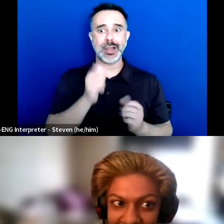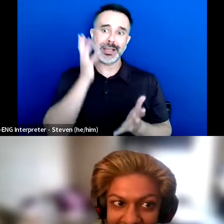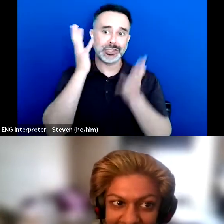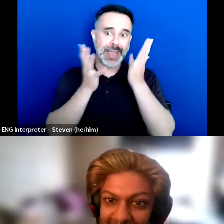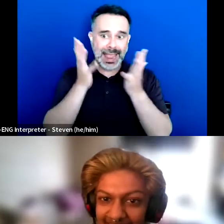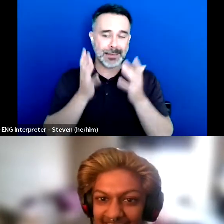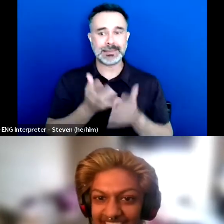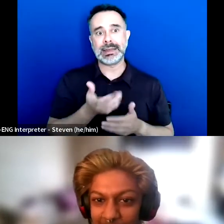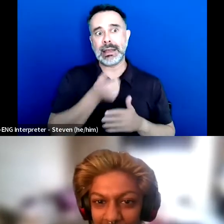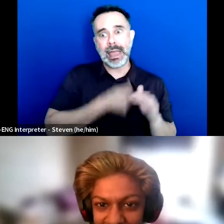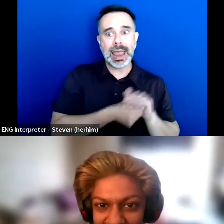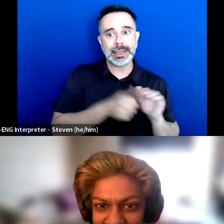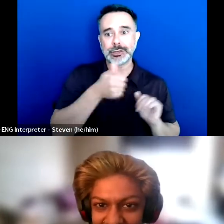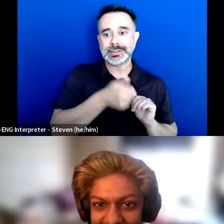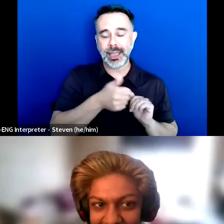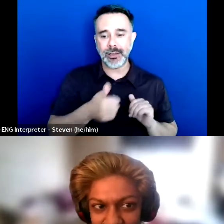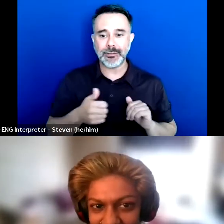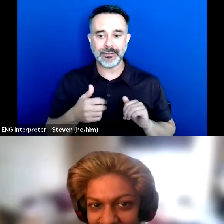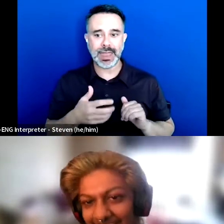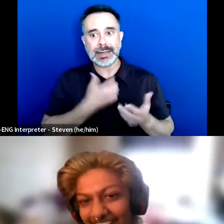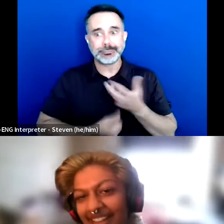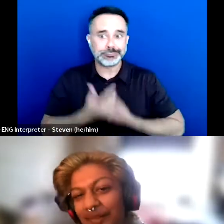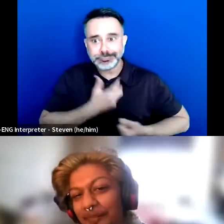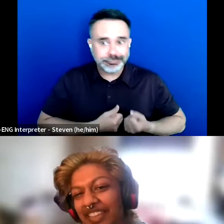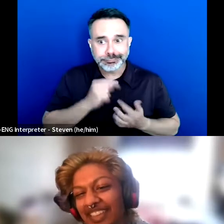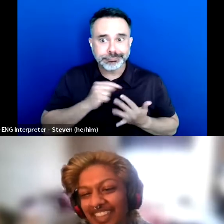and keeping all of these things a secret.